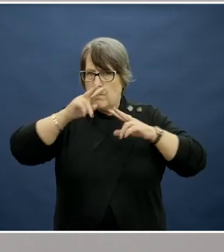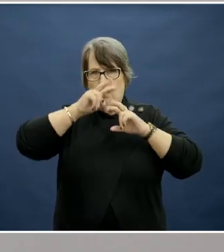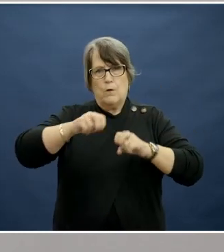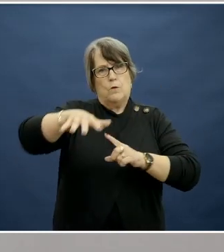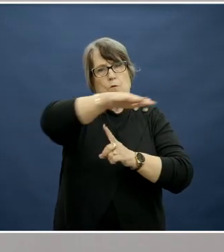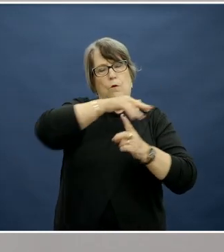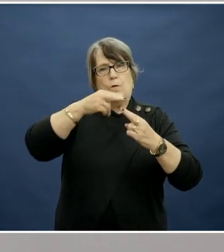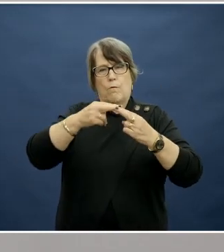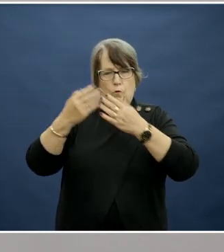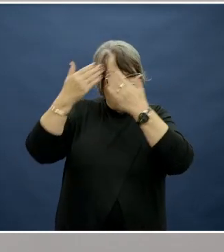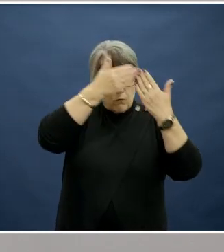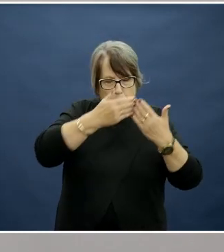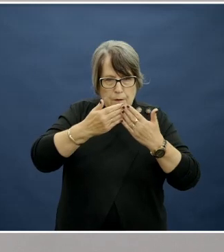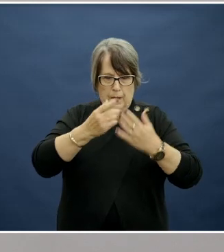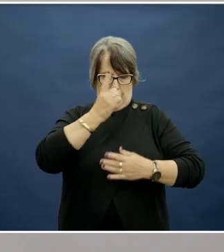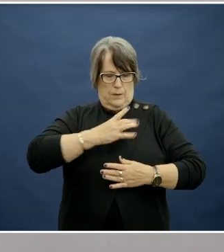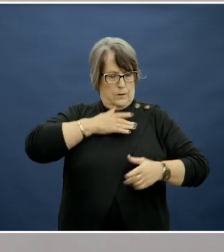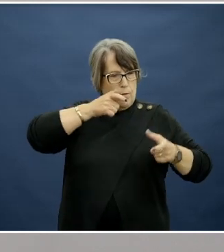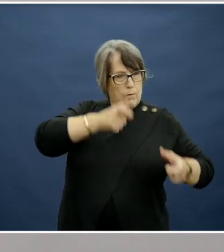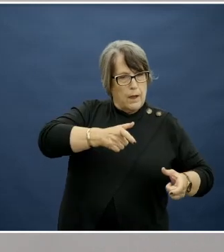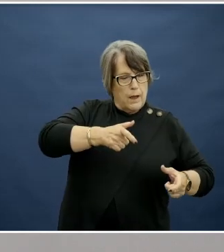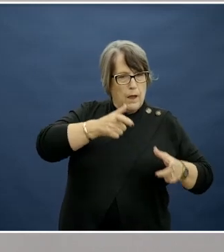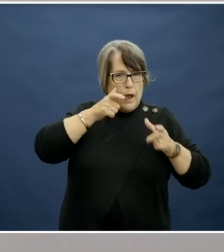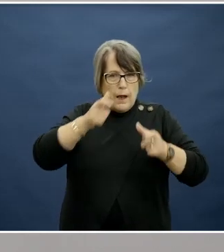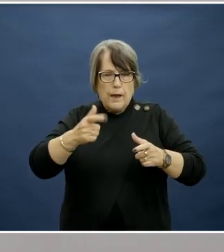for the study of self care and caring solutions.